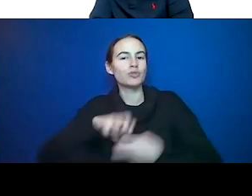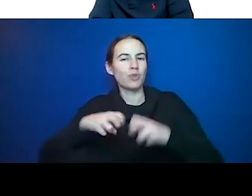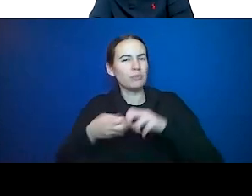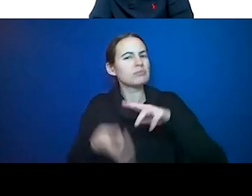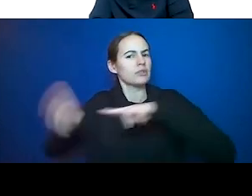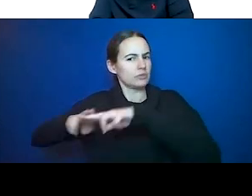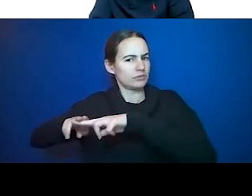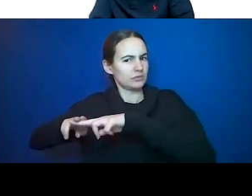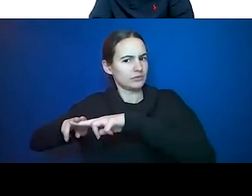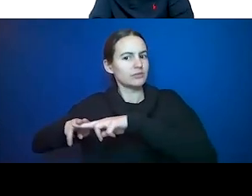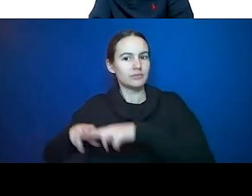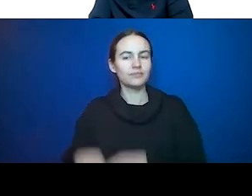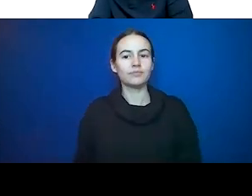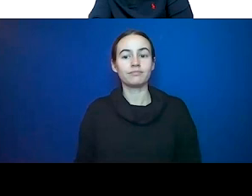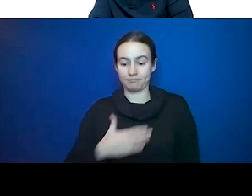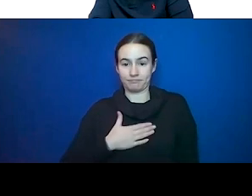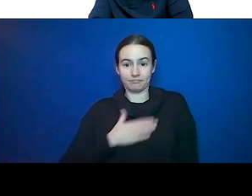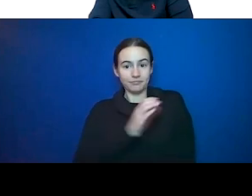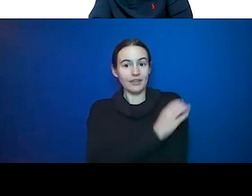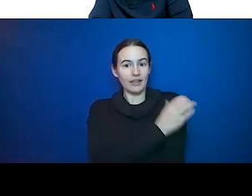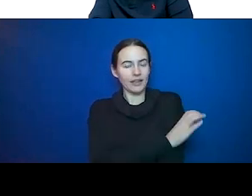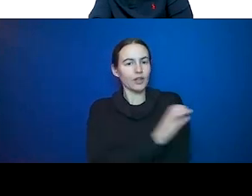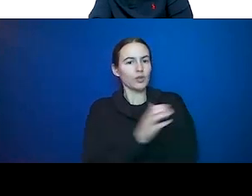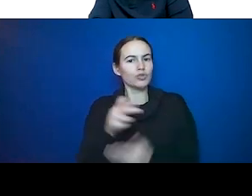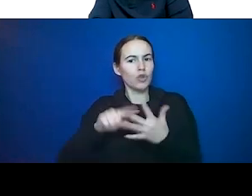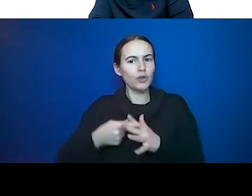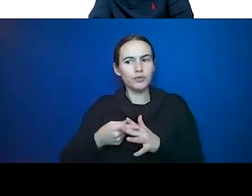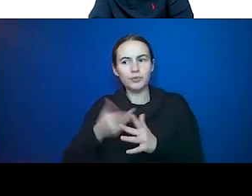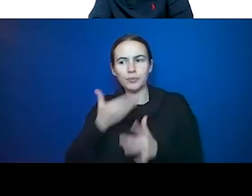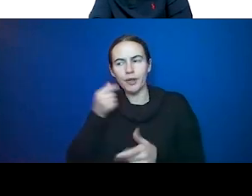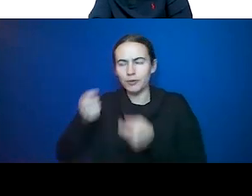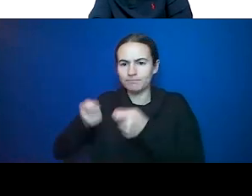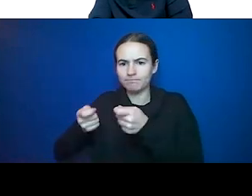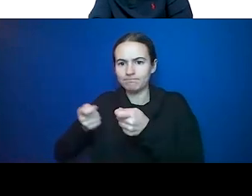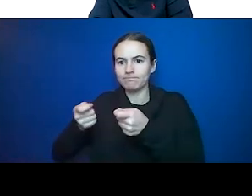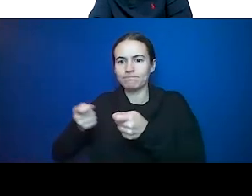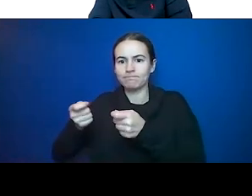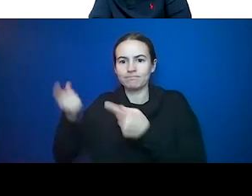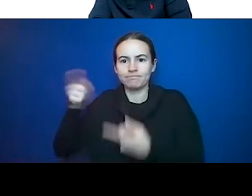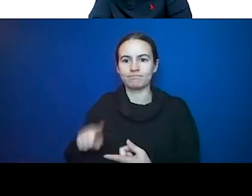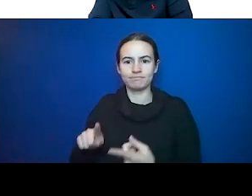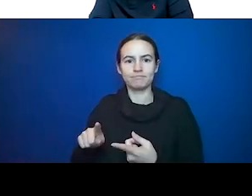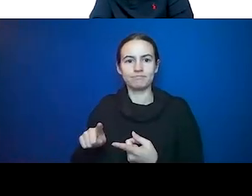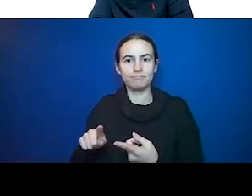are getting a better handle on these things but people are beginning to limp that last ten